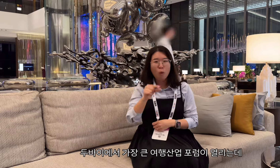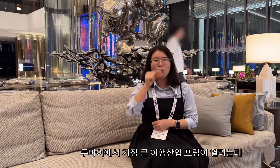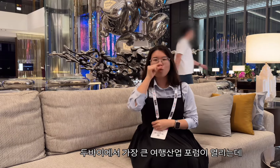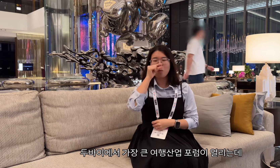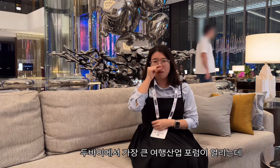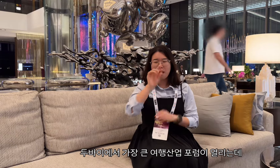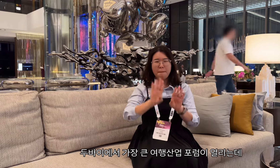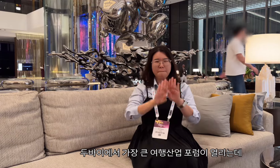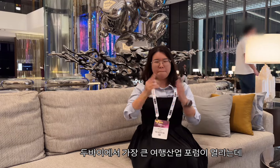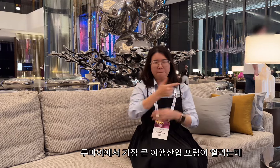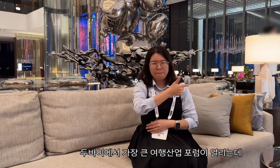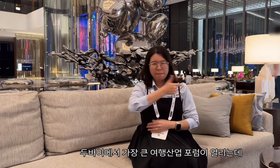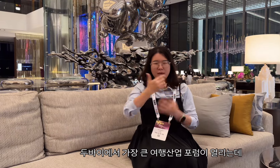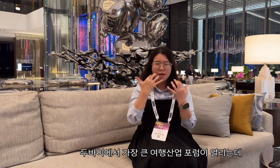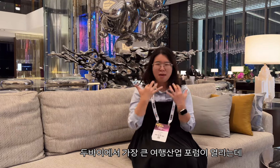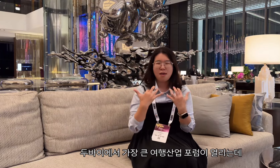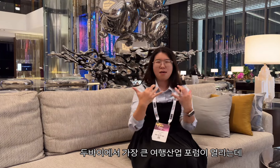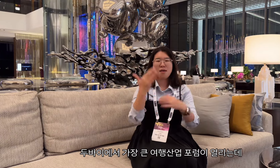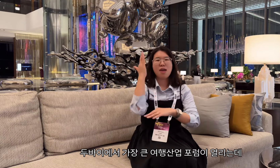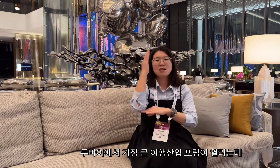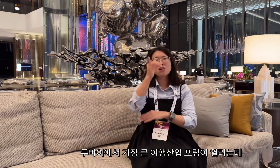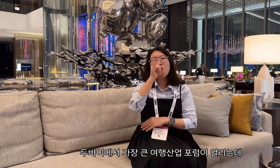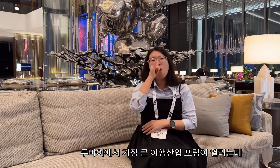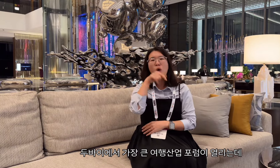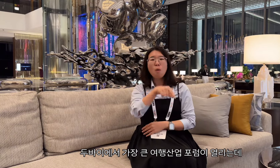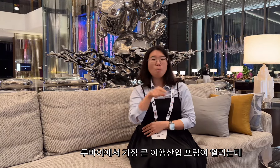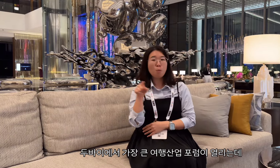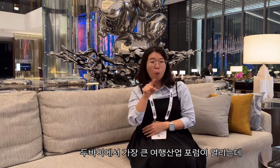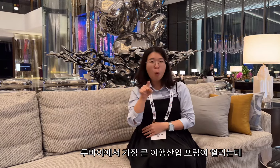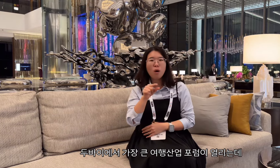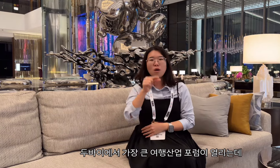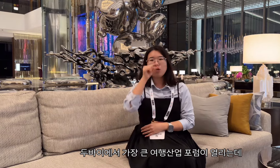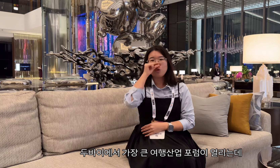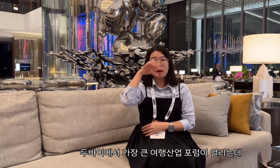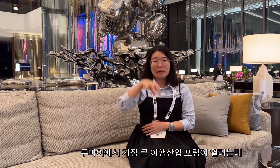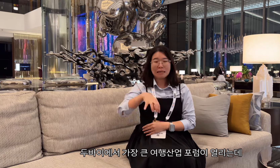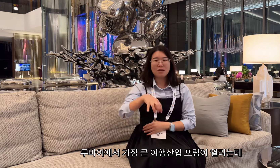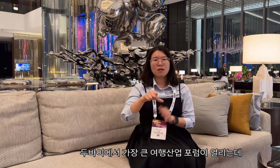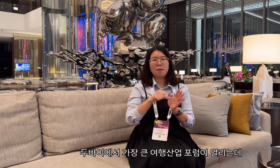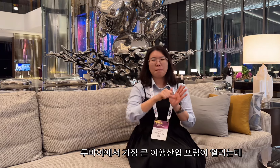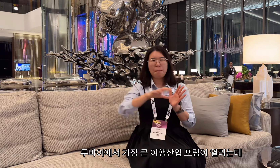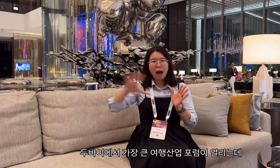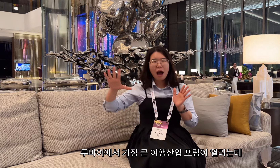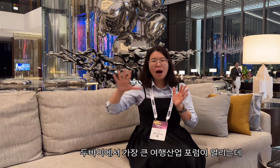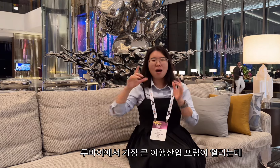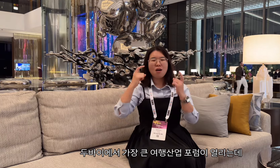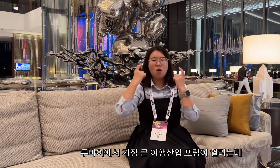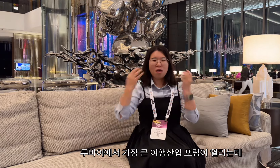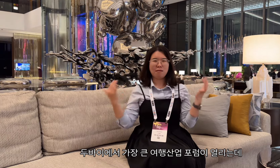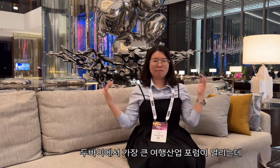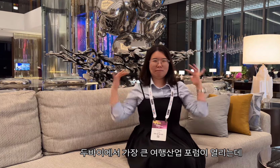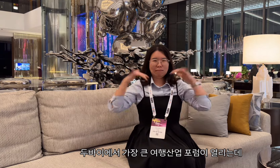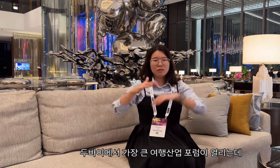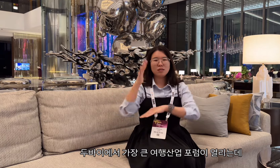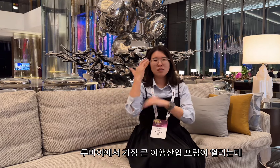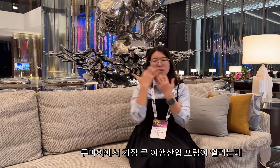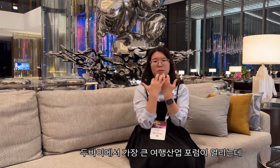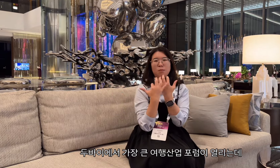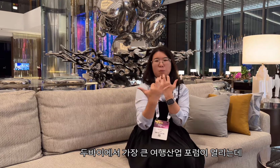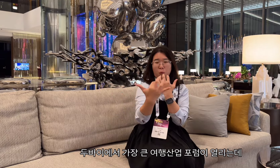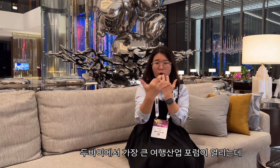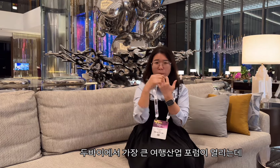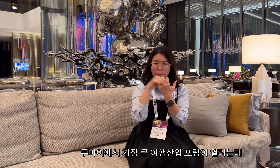The largest travel industry forum is held in Dubai.